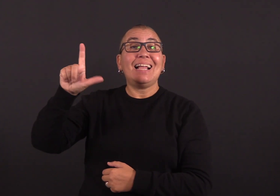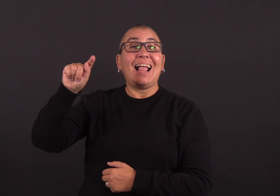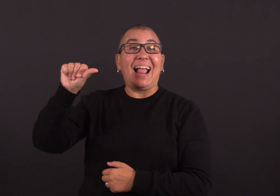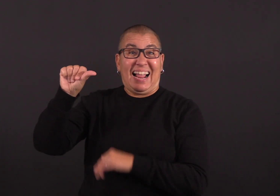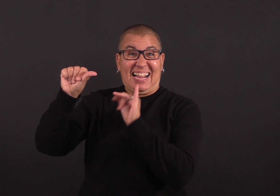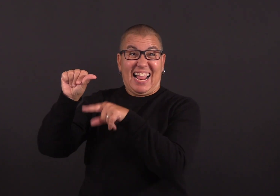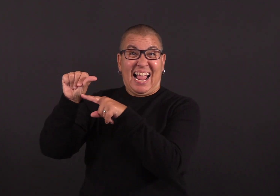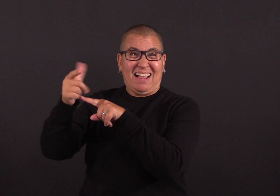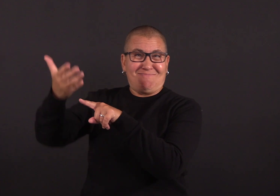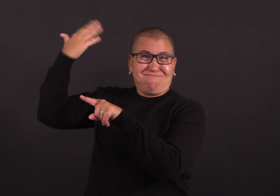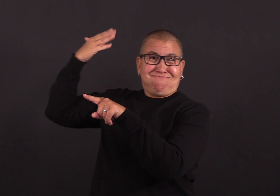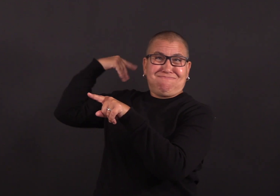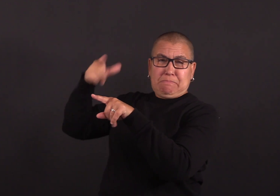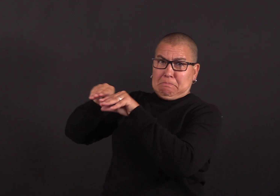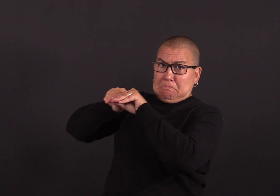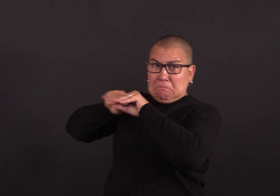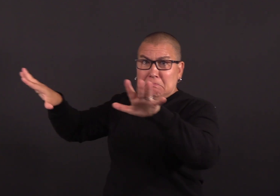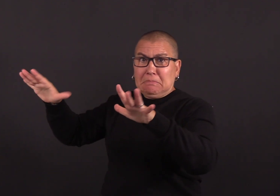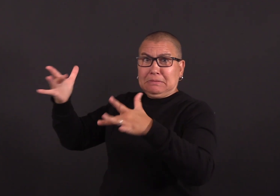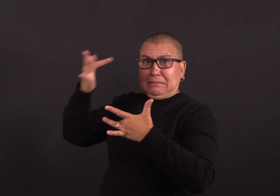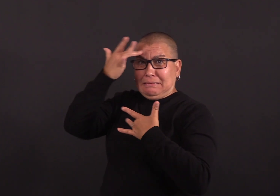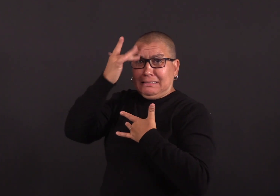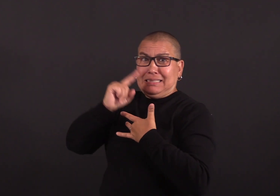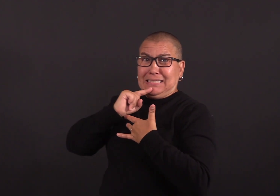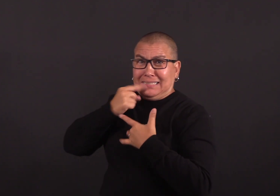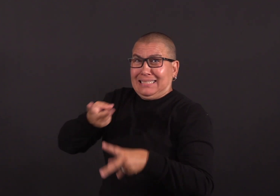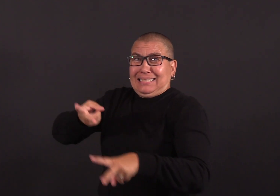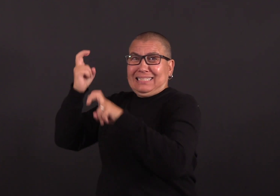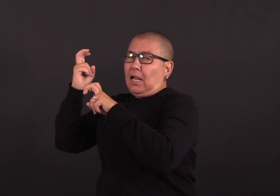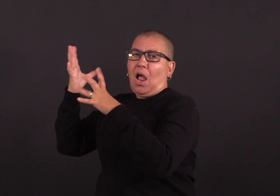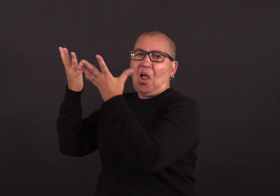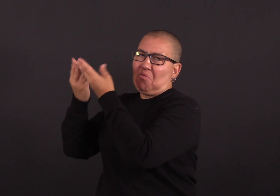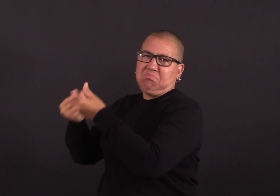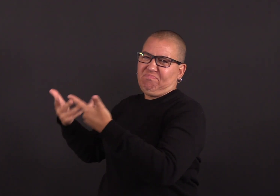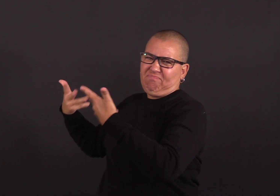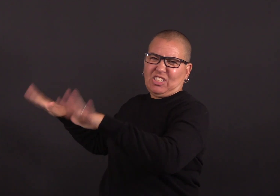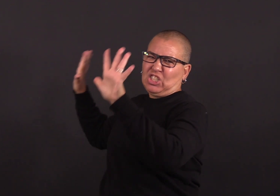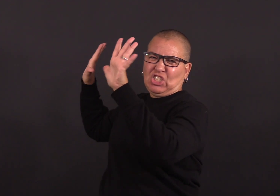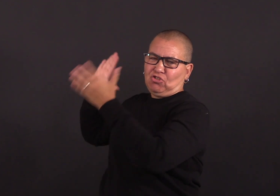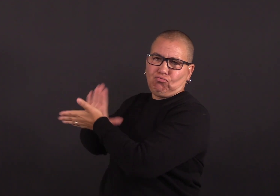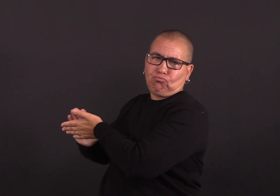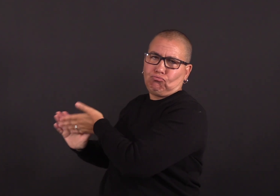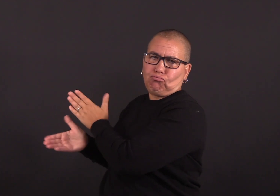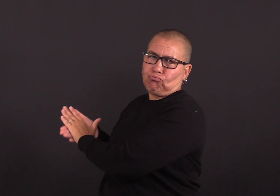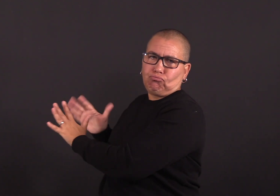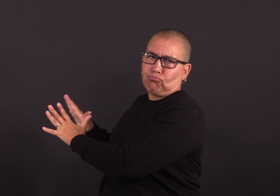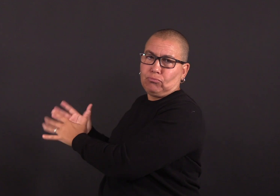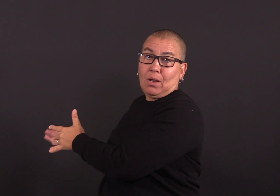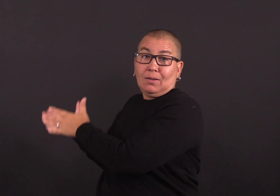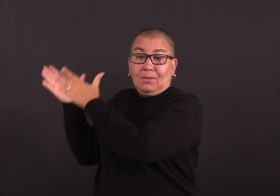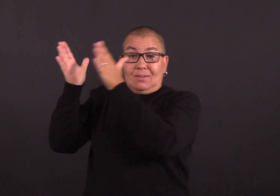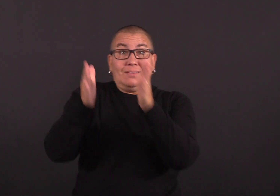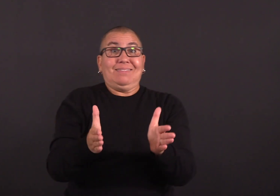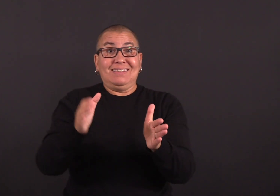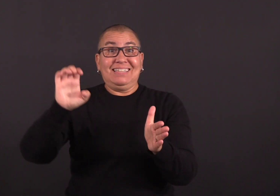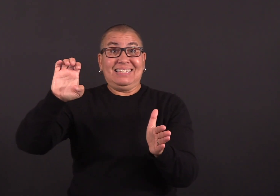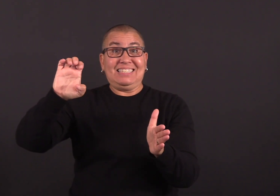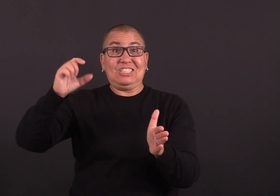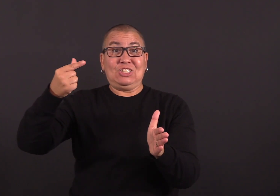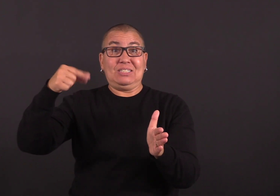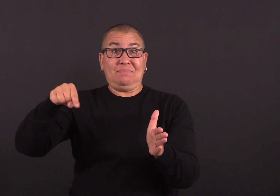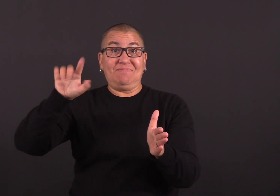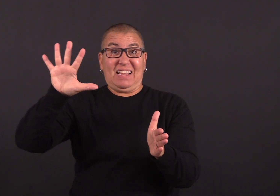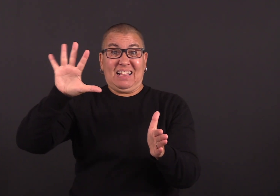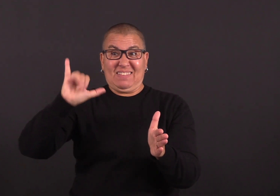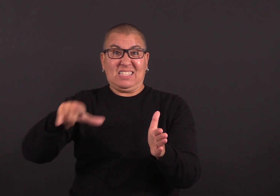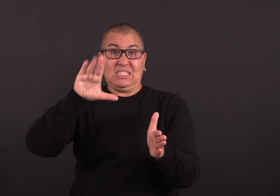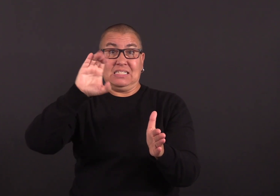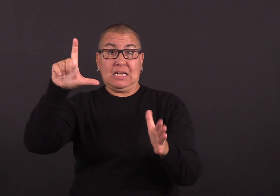early, more severe Alpha and Delta variants.) However, EG.5 does have one new mutation in its